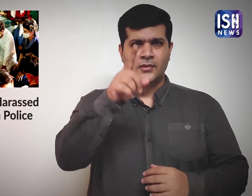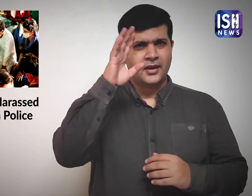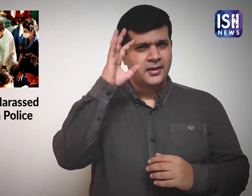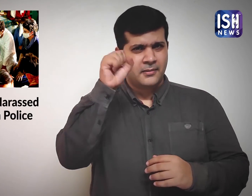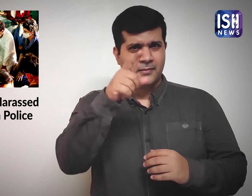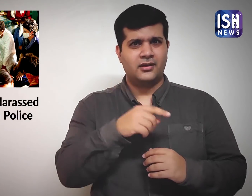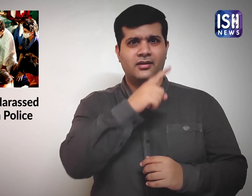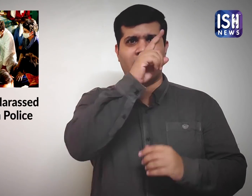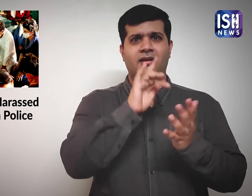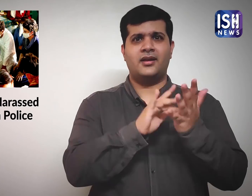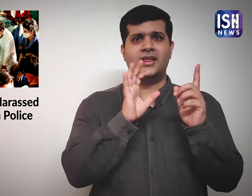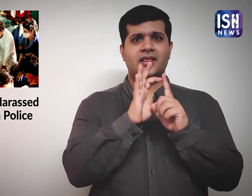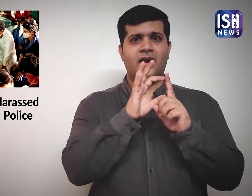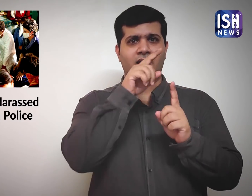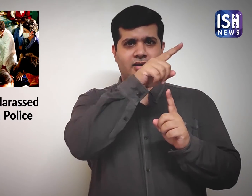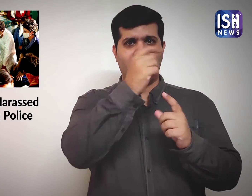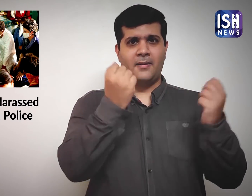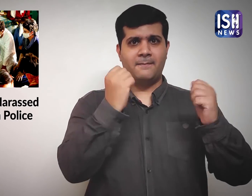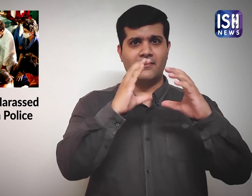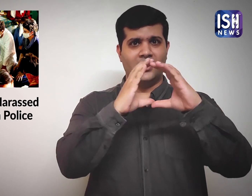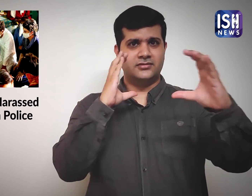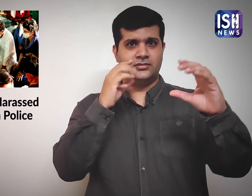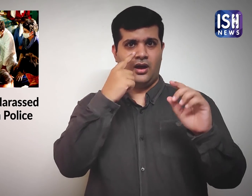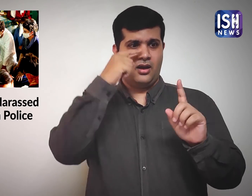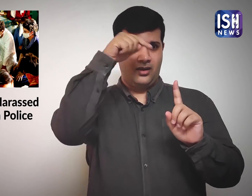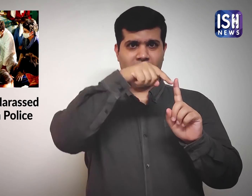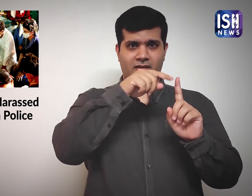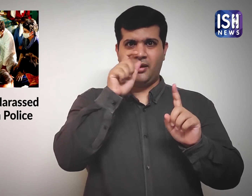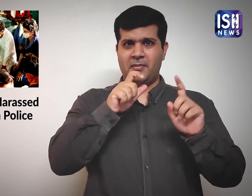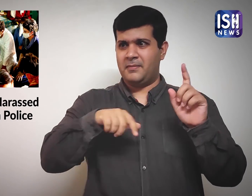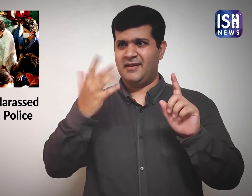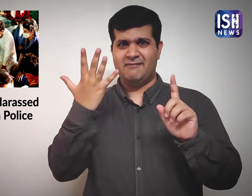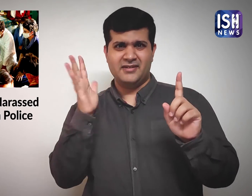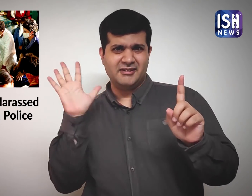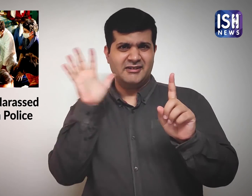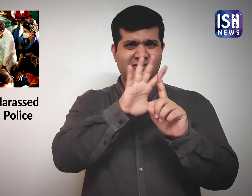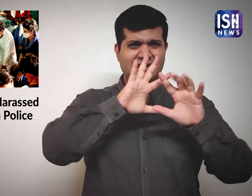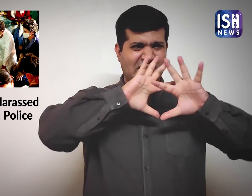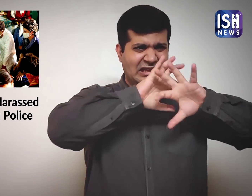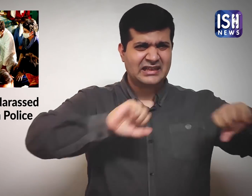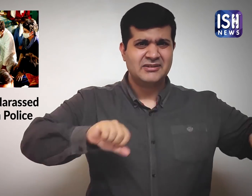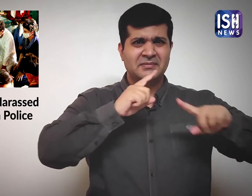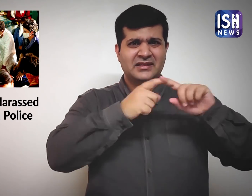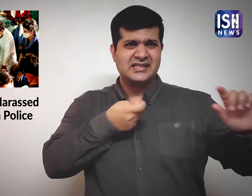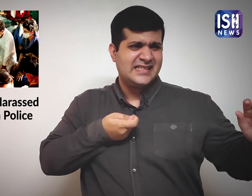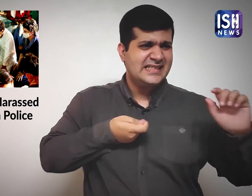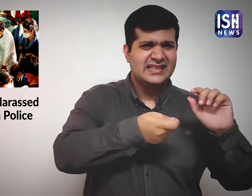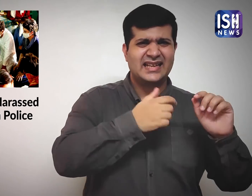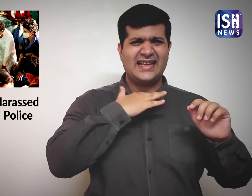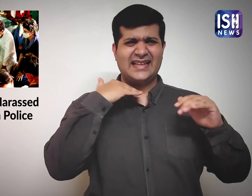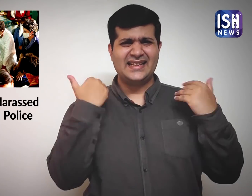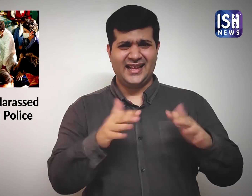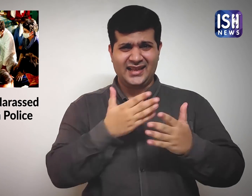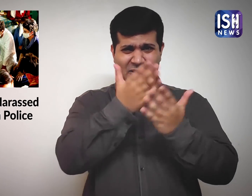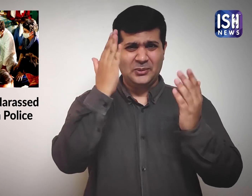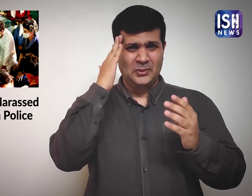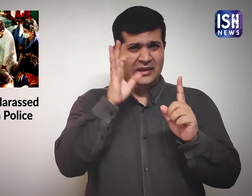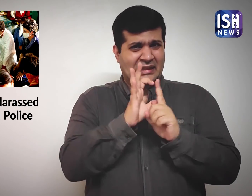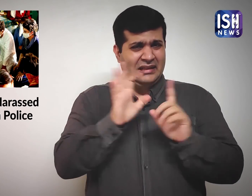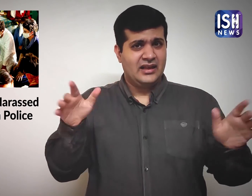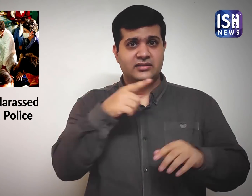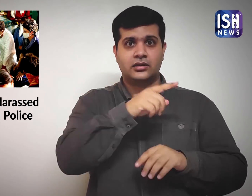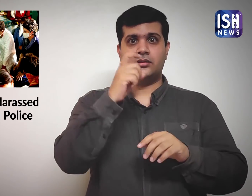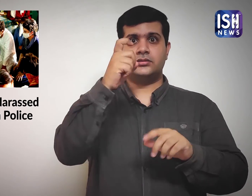You all may remember about the girl who was brutally gang-raped in a bus in Delhi.